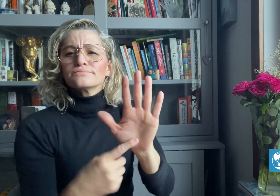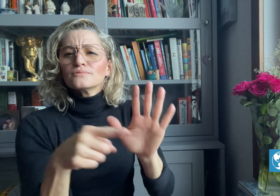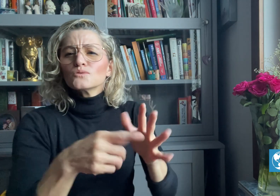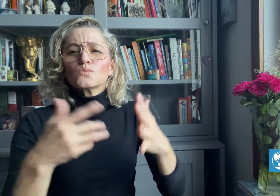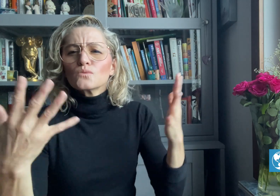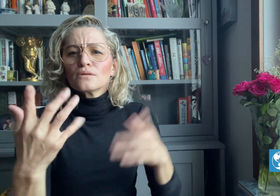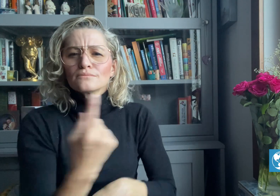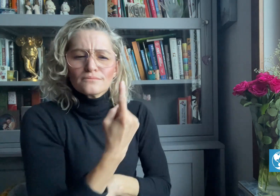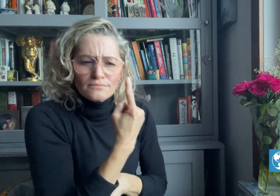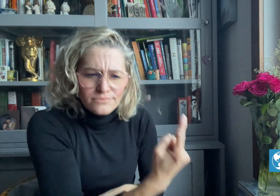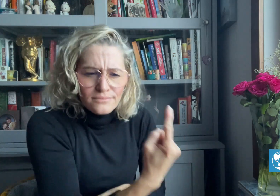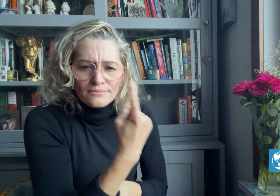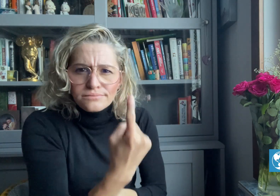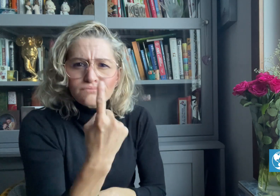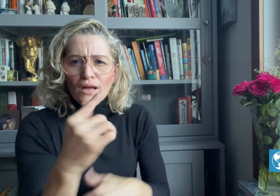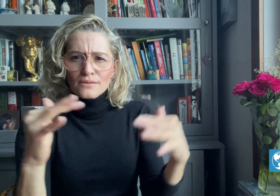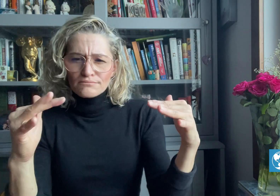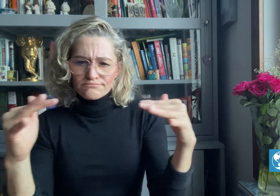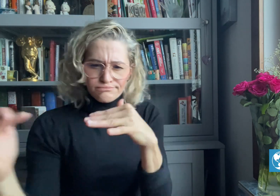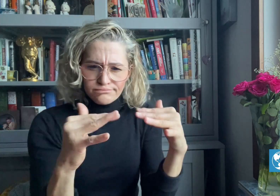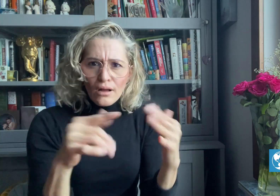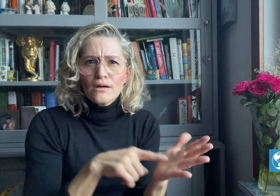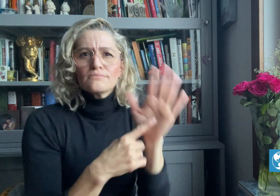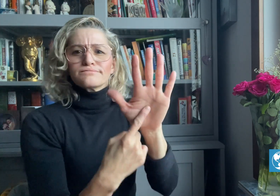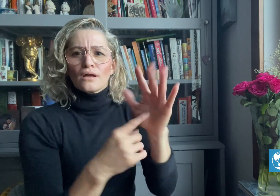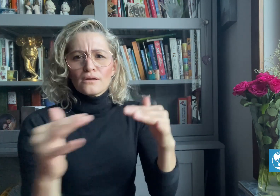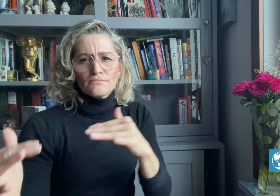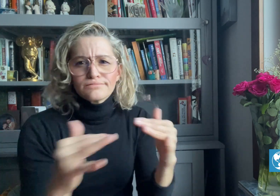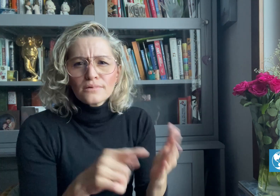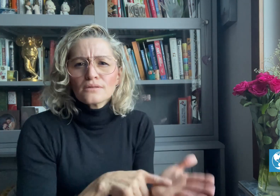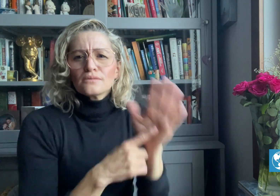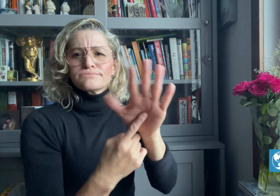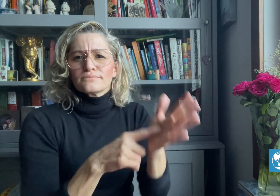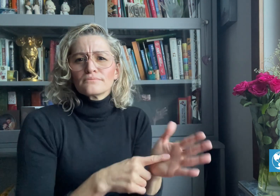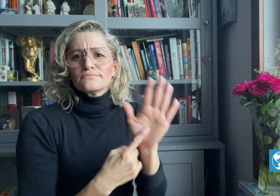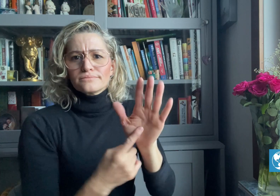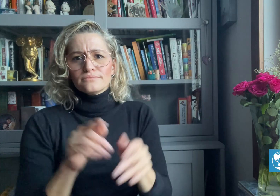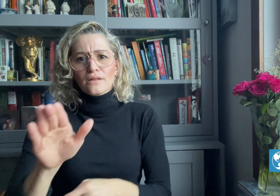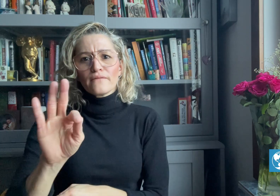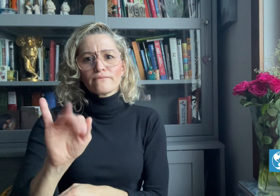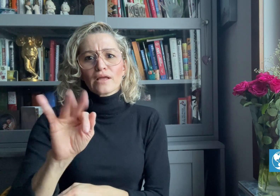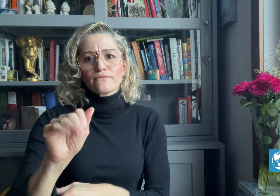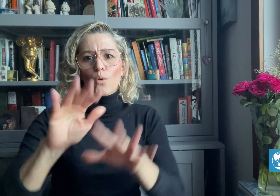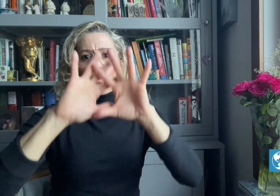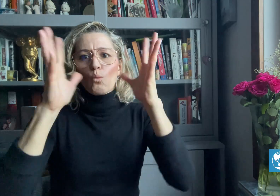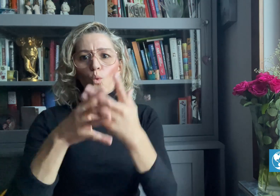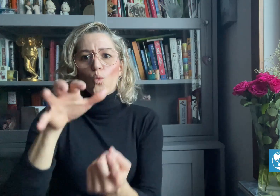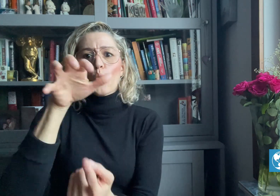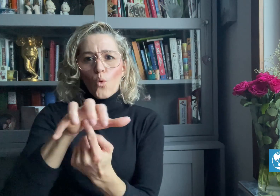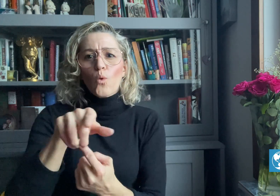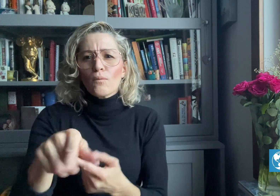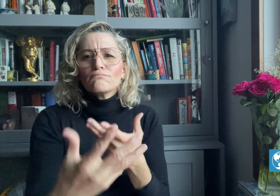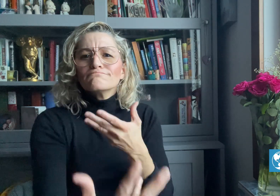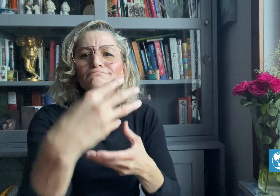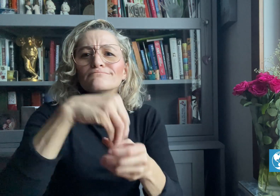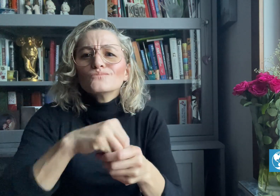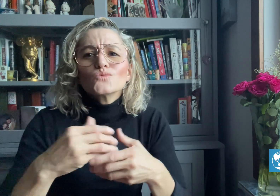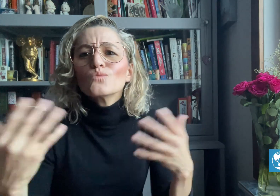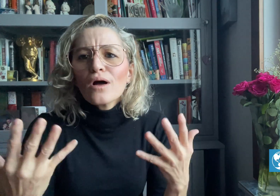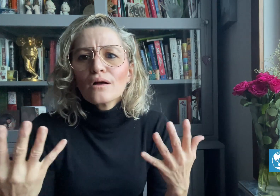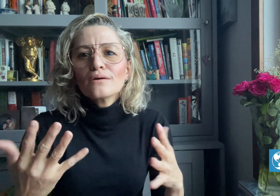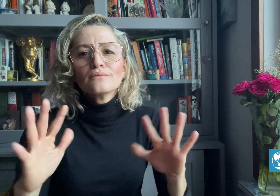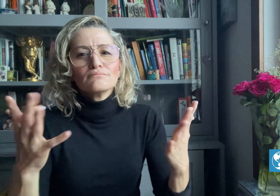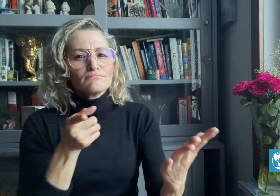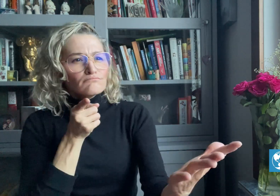game at the FIFA World Cup, including all the goals,